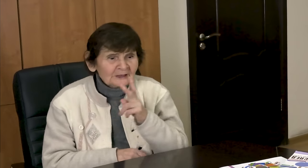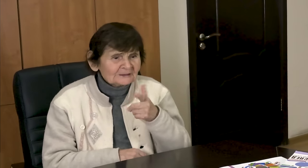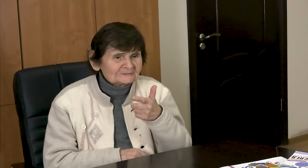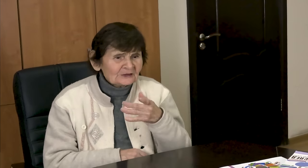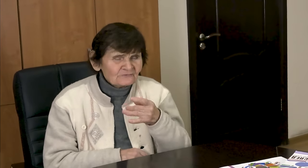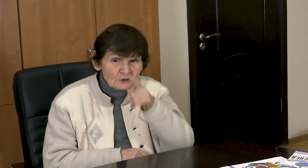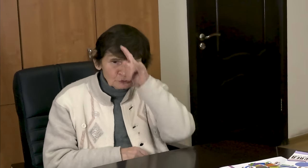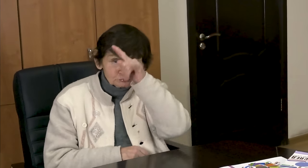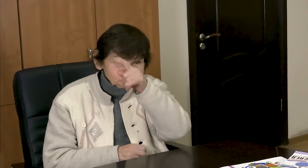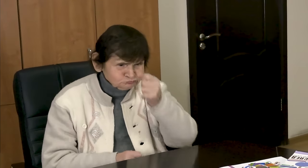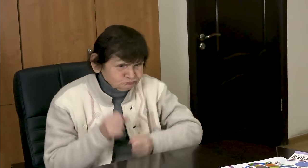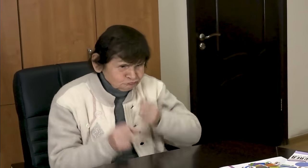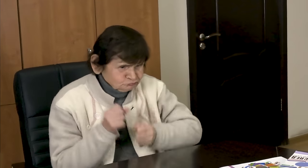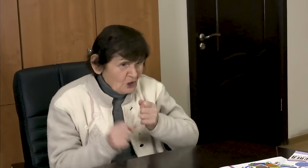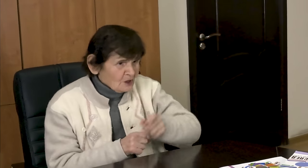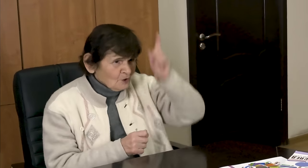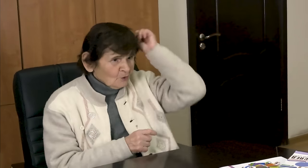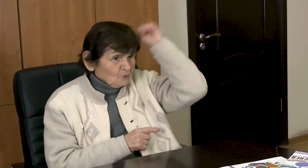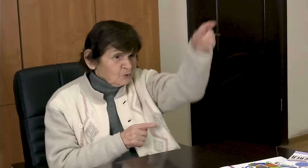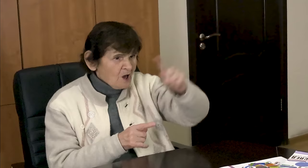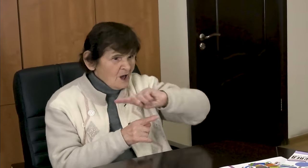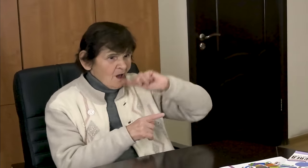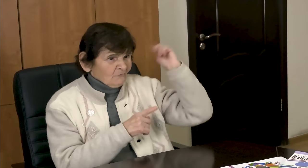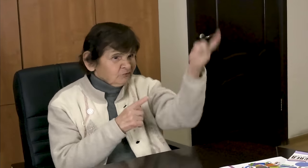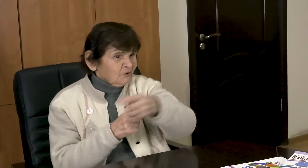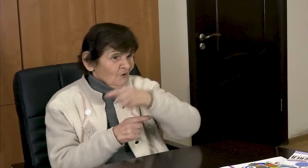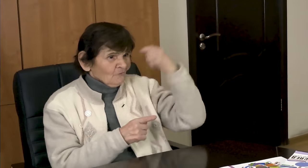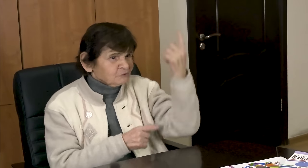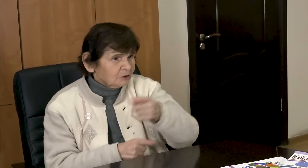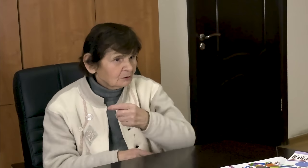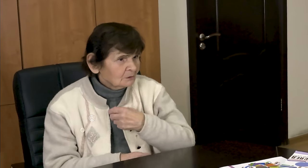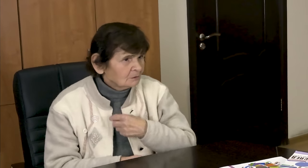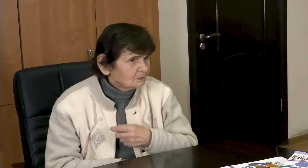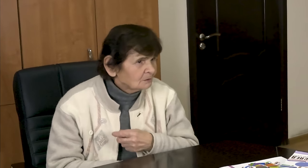Only K. Grigorieva ignored and ran laps of the track.